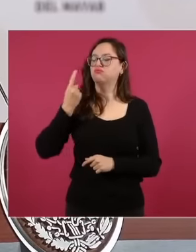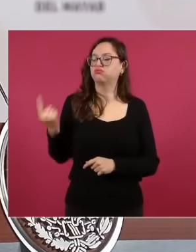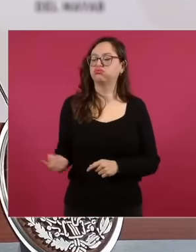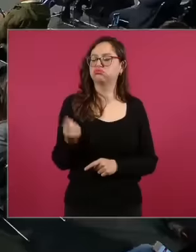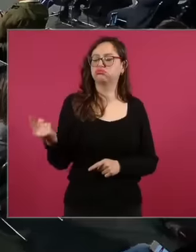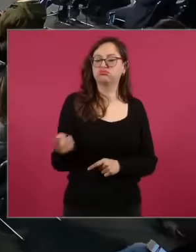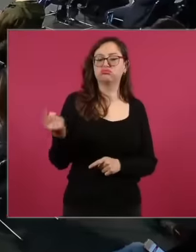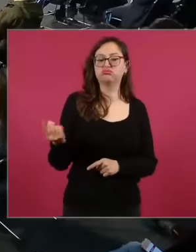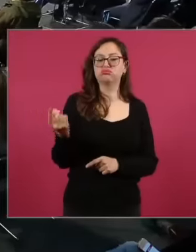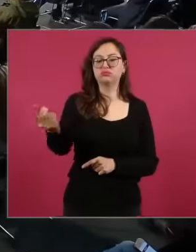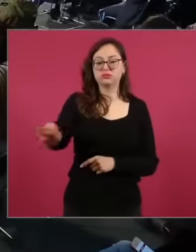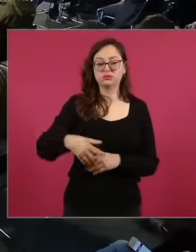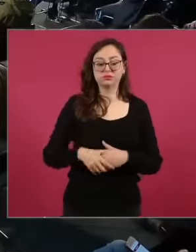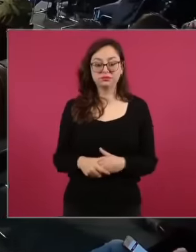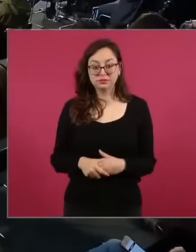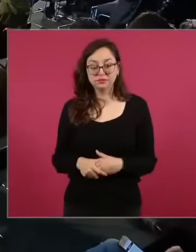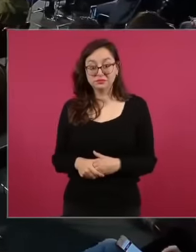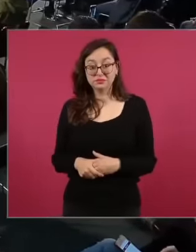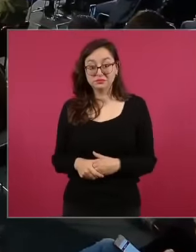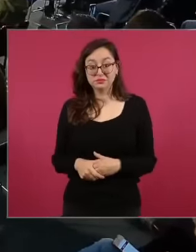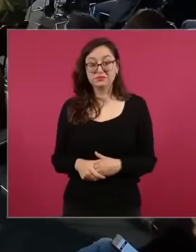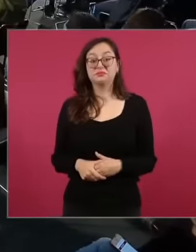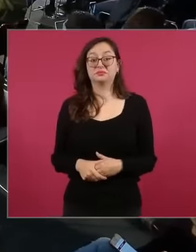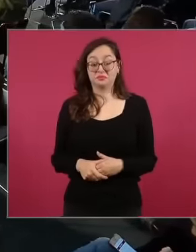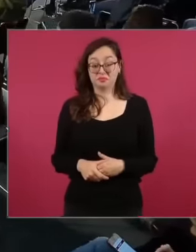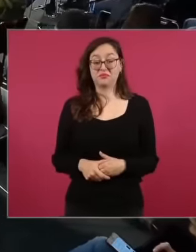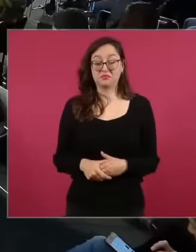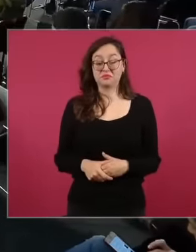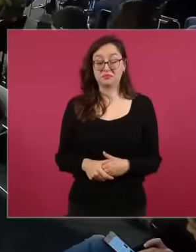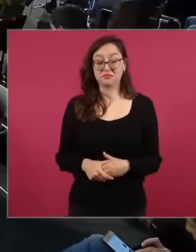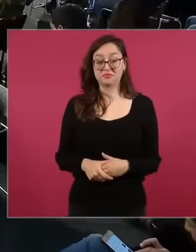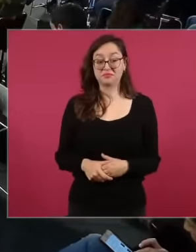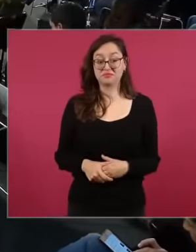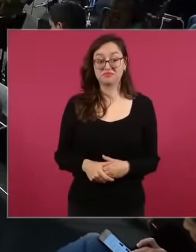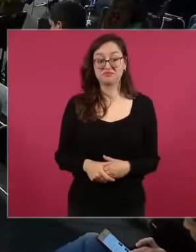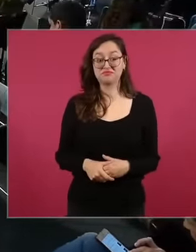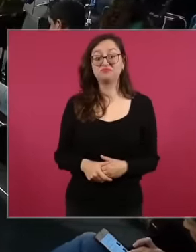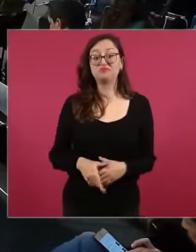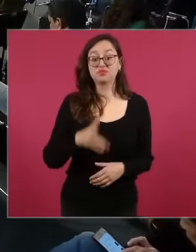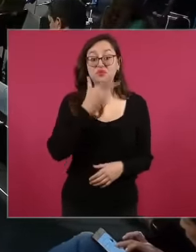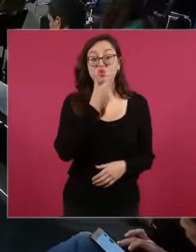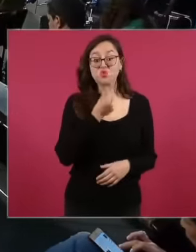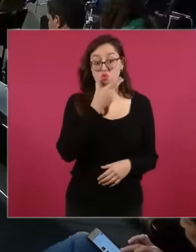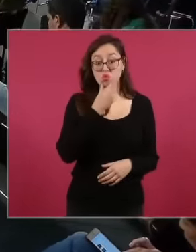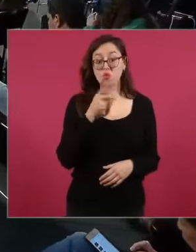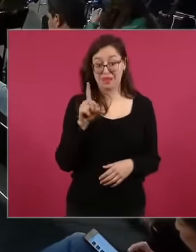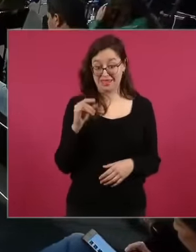and that Minister Diego Badz, who is also a not